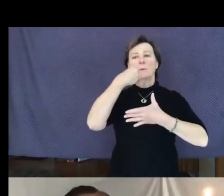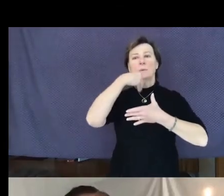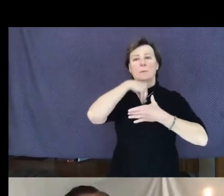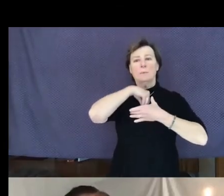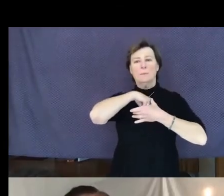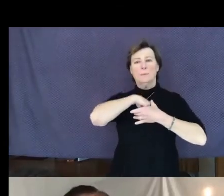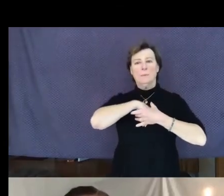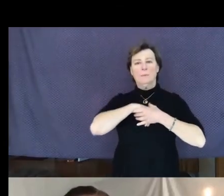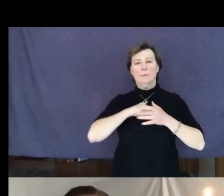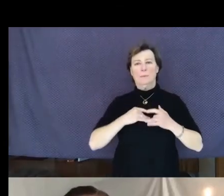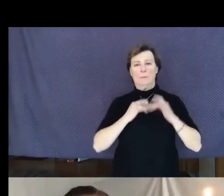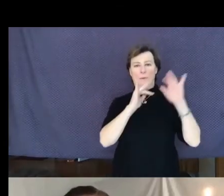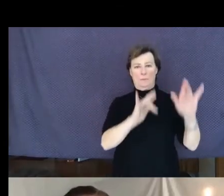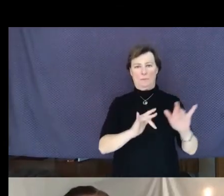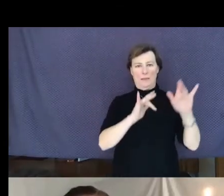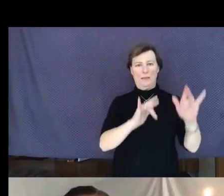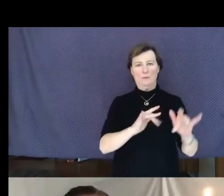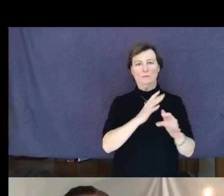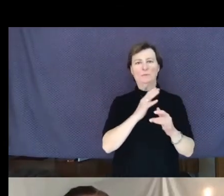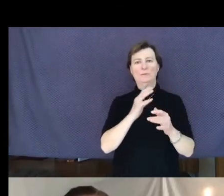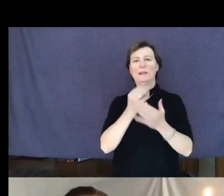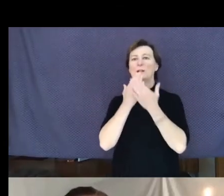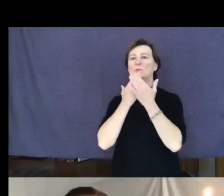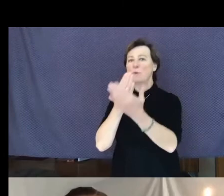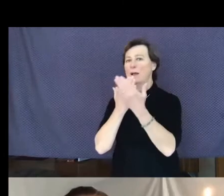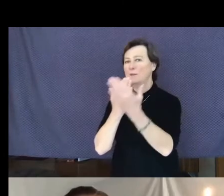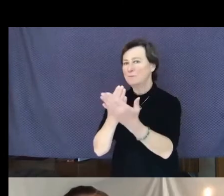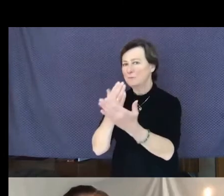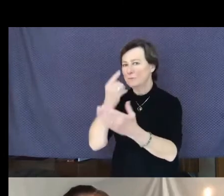for our lives.